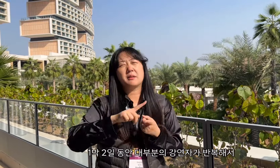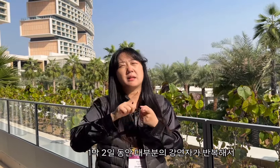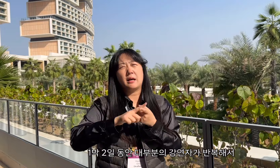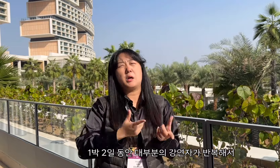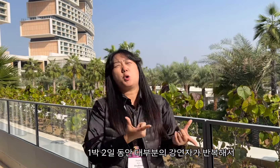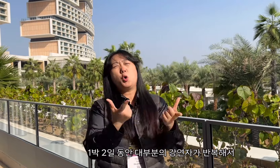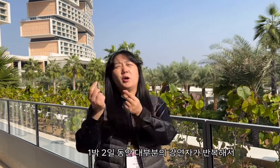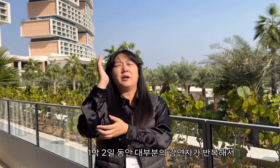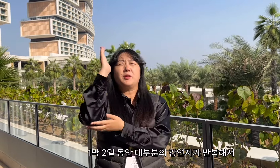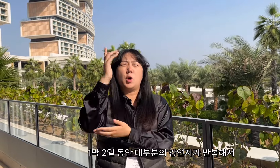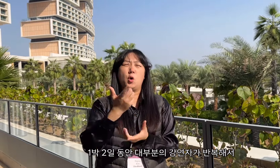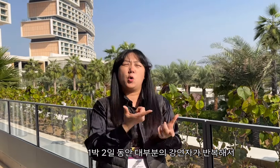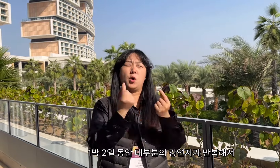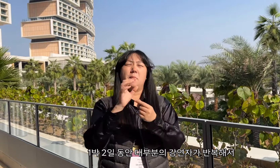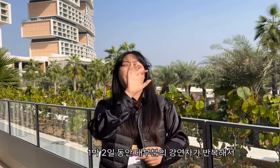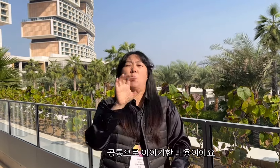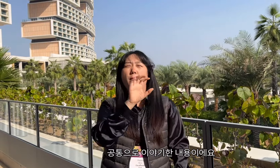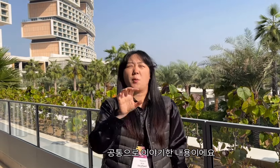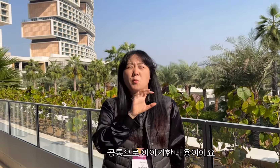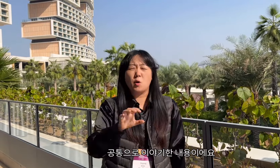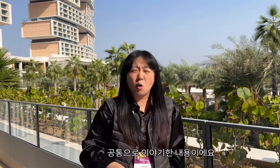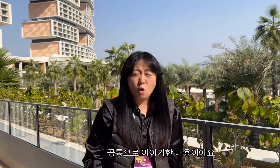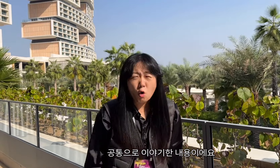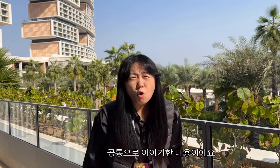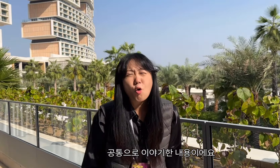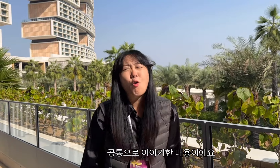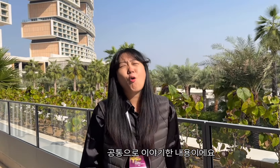This is what most of the speakers repeatedly talked about over the course of two days and one night.